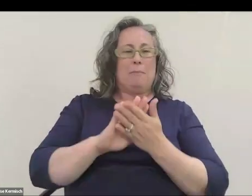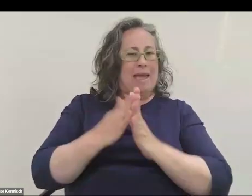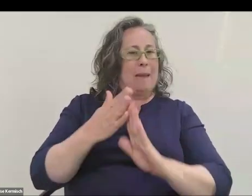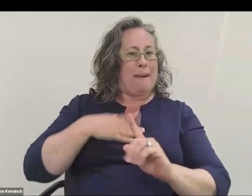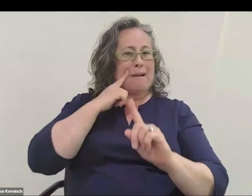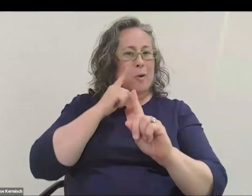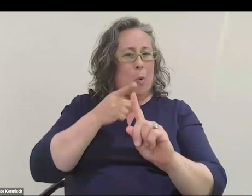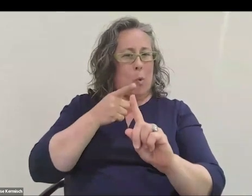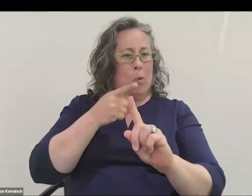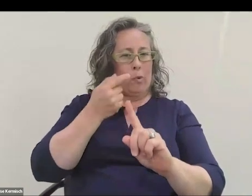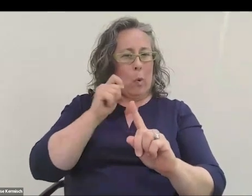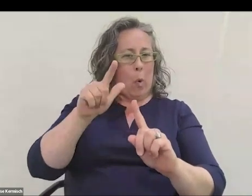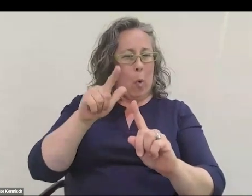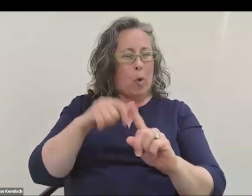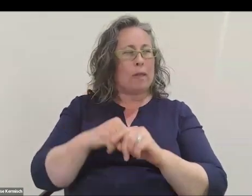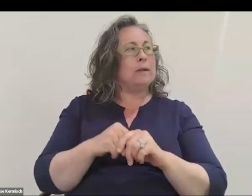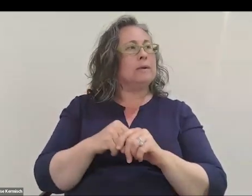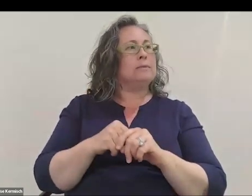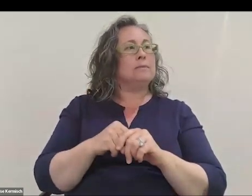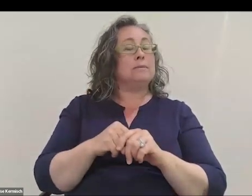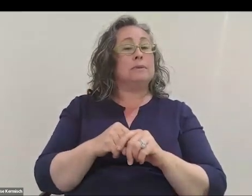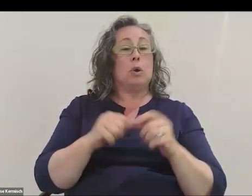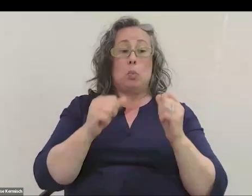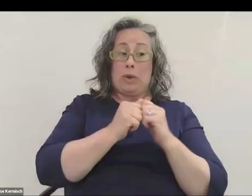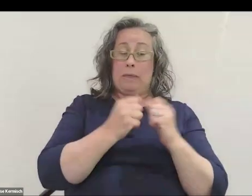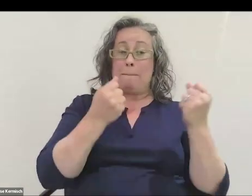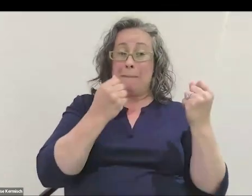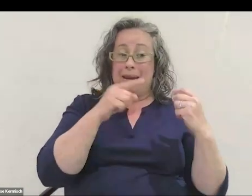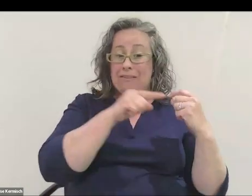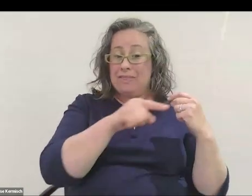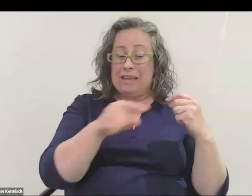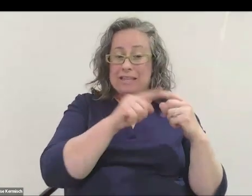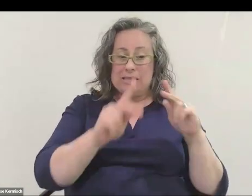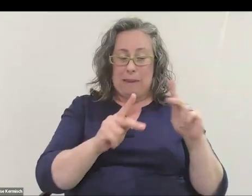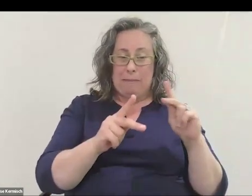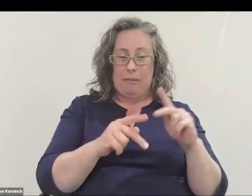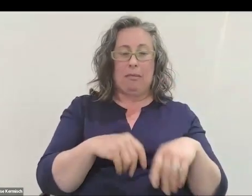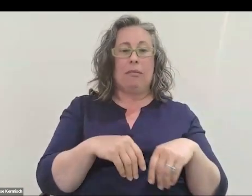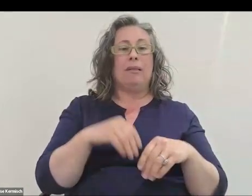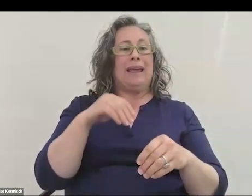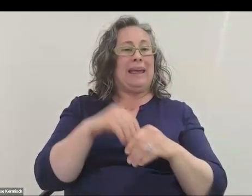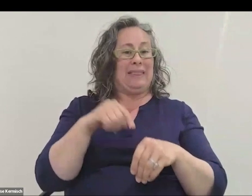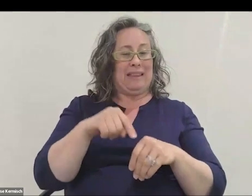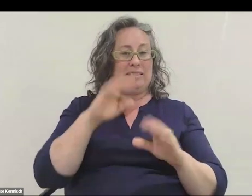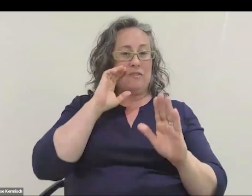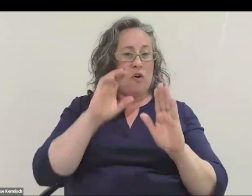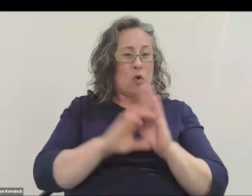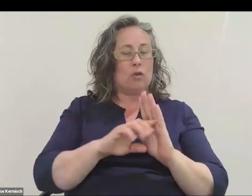Then together with many of these people and there were many friends here in this photo included that ended up working at various companies